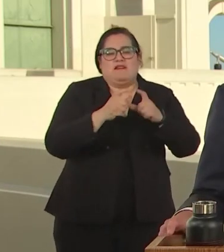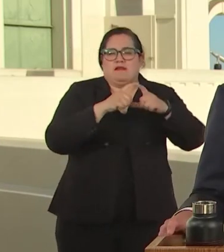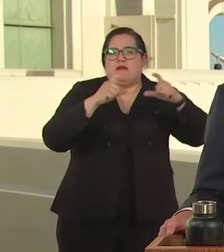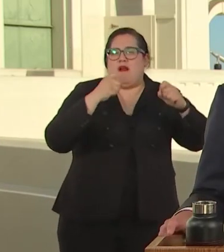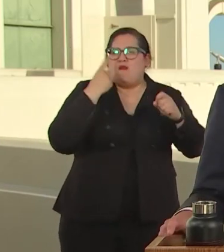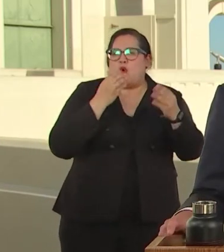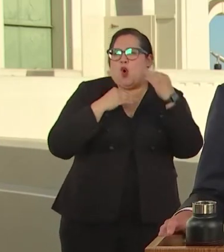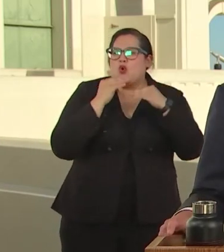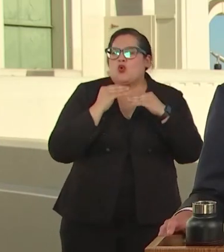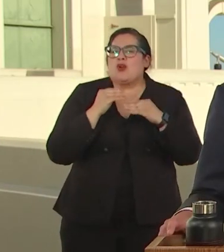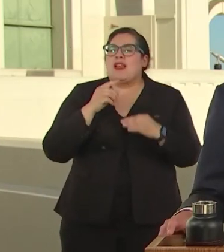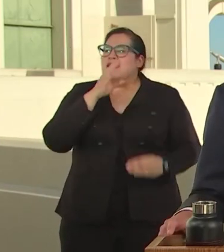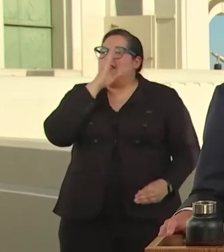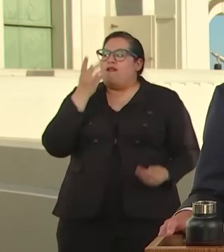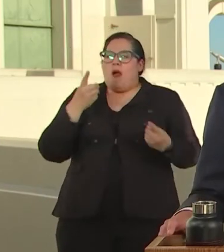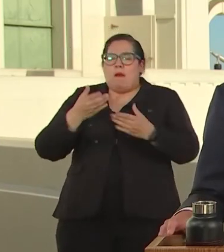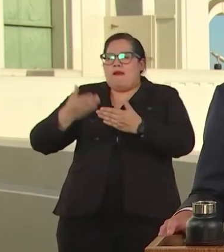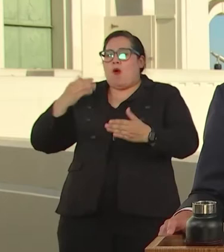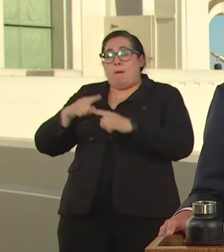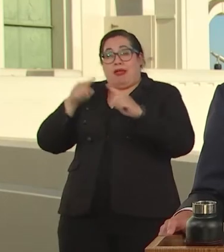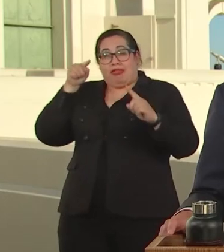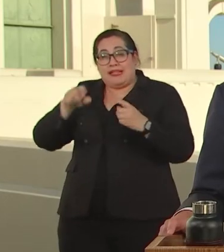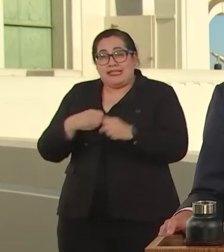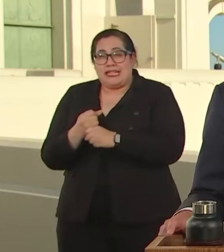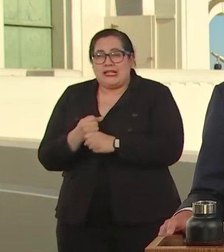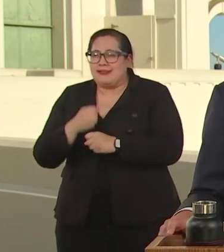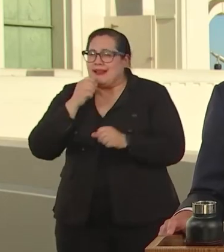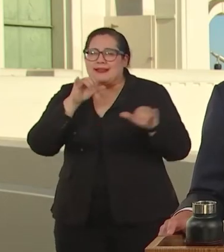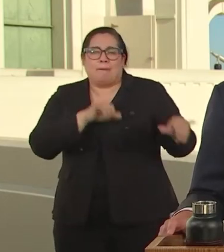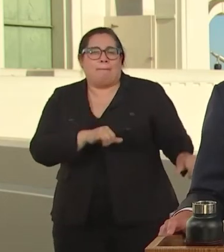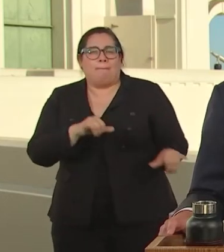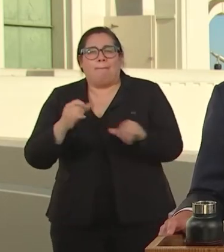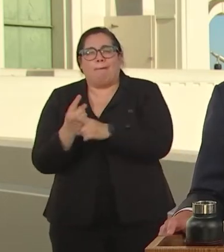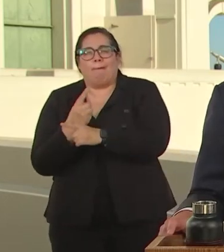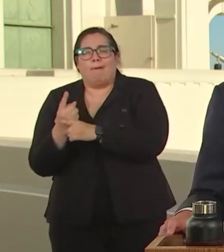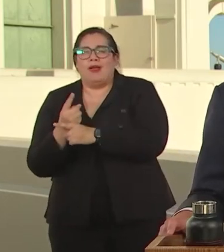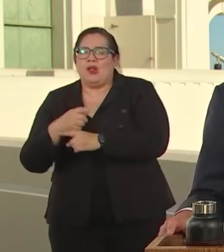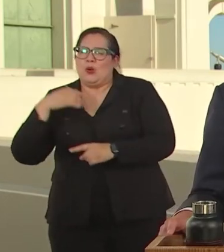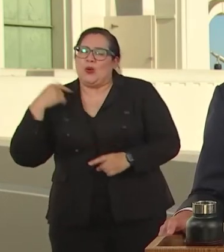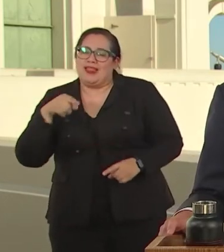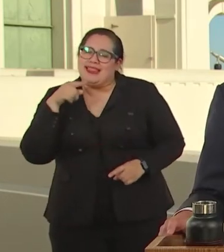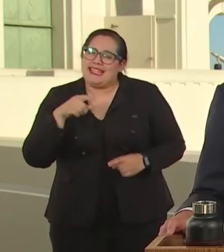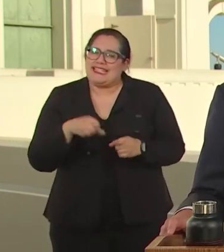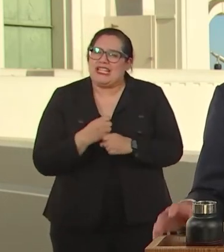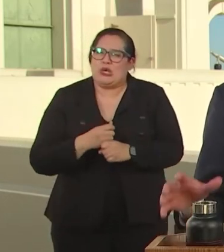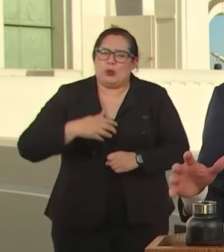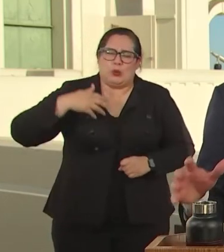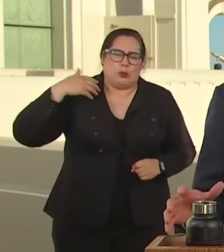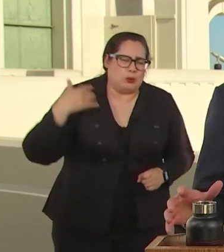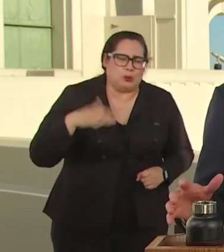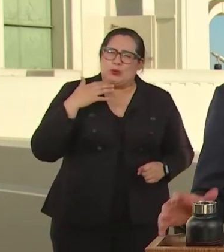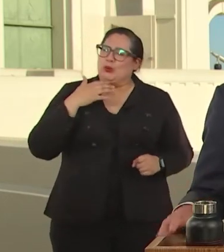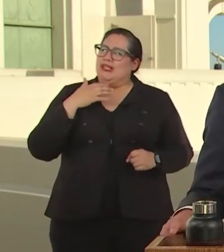THIS WAS NO ORDER NO ORDINARY YEAR, IT WAS EXTRAORDINARY.